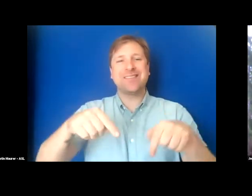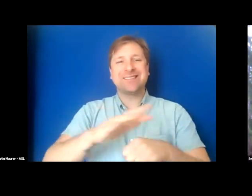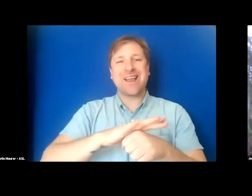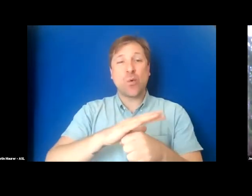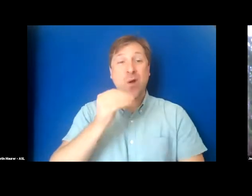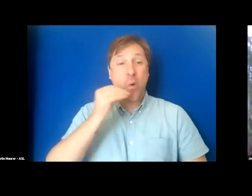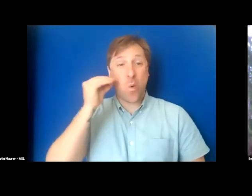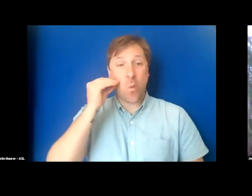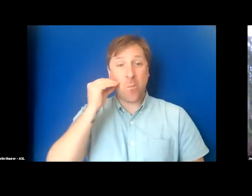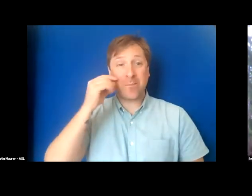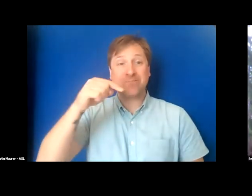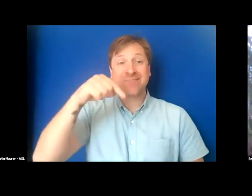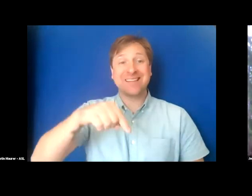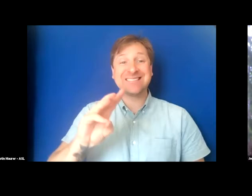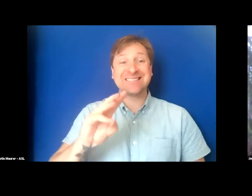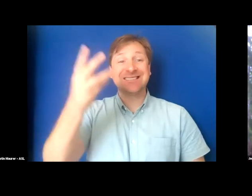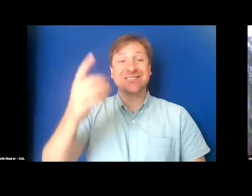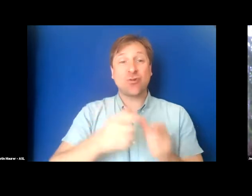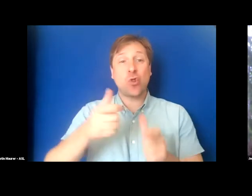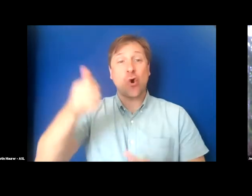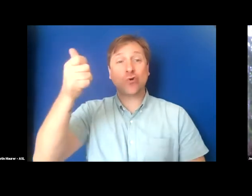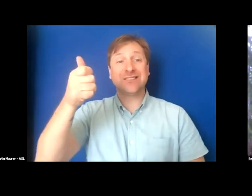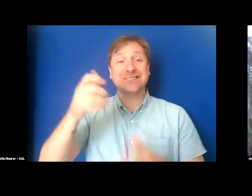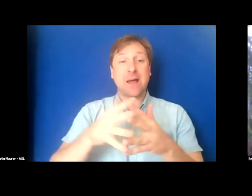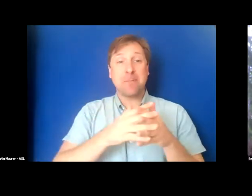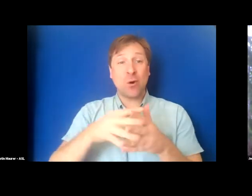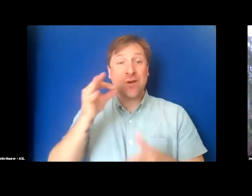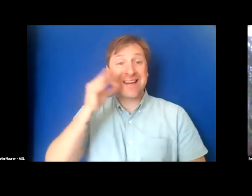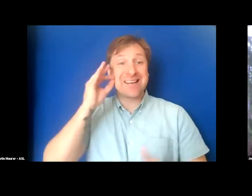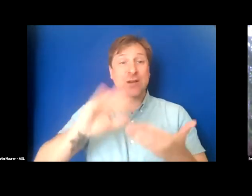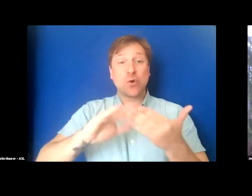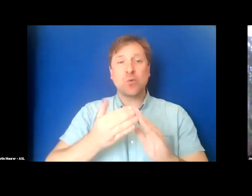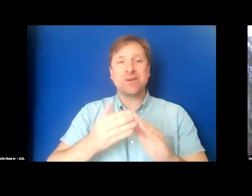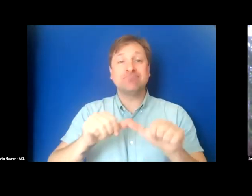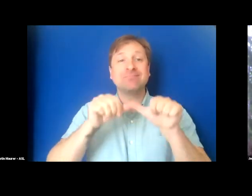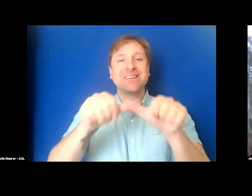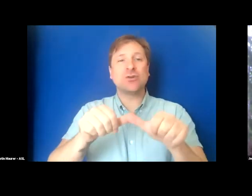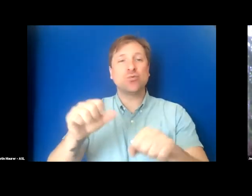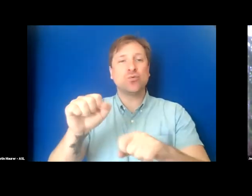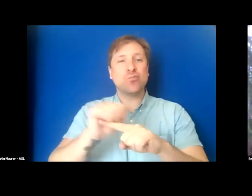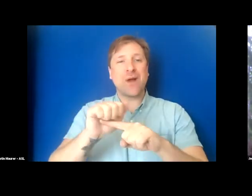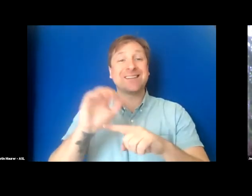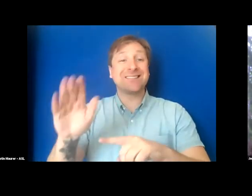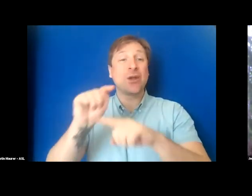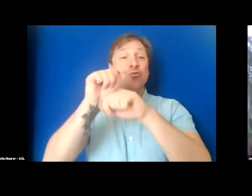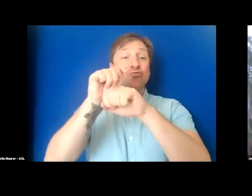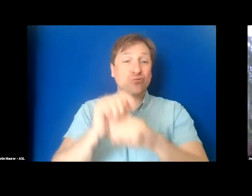urban American Indian community that still practices their heritage, traditions, and care for the land and waterways.